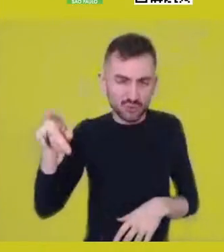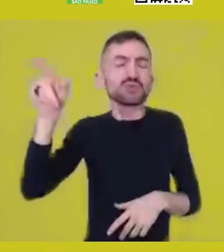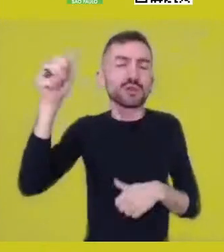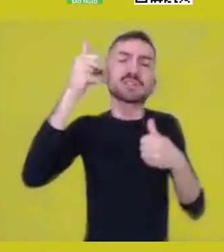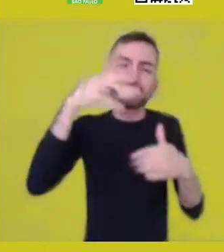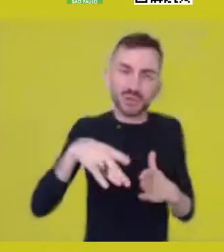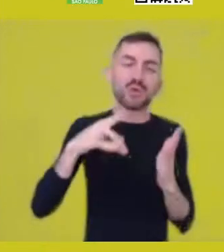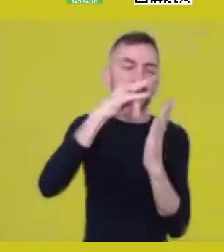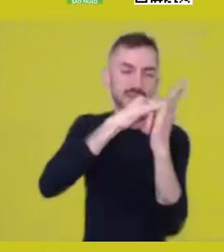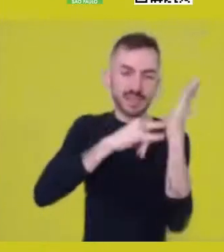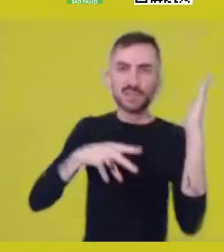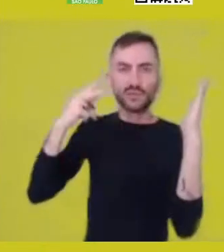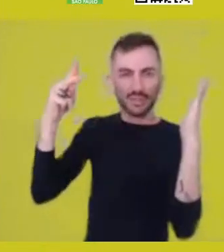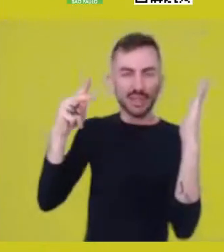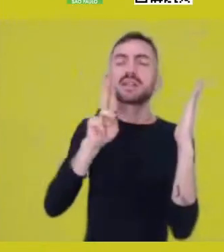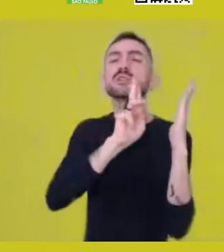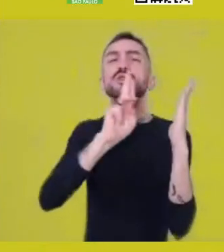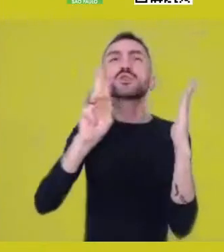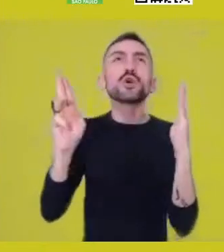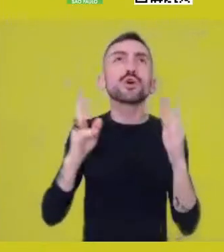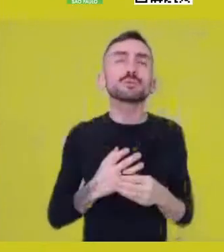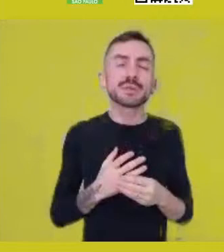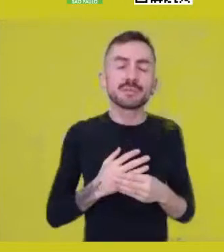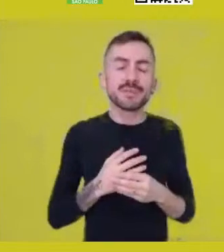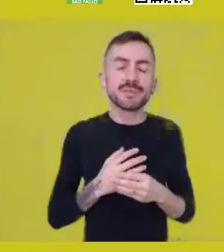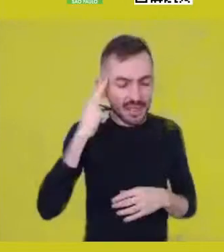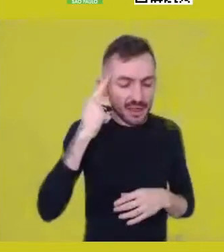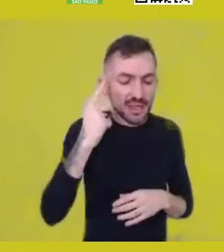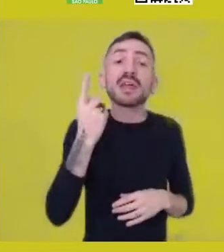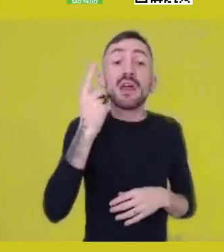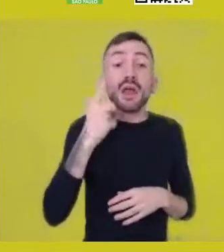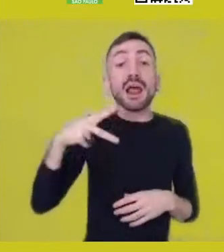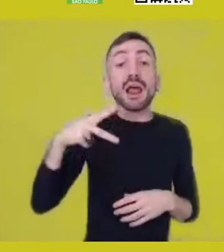called “The Notion of Soul in Egypt”,